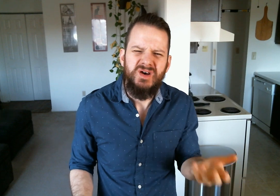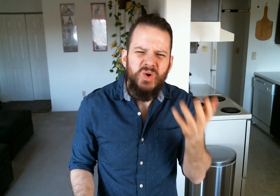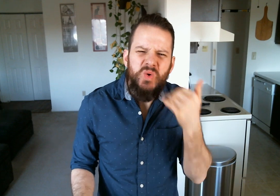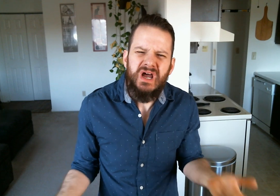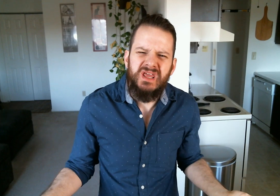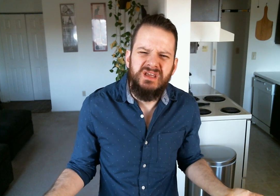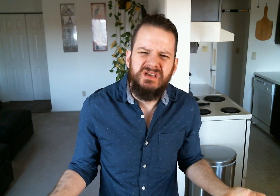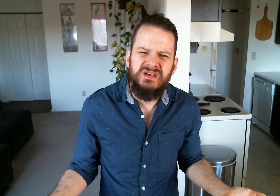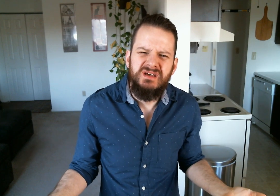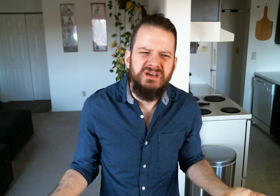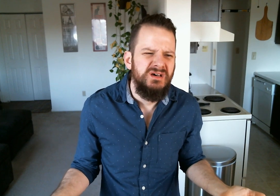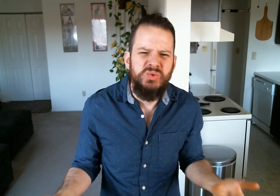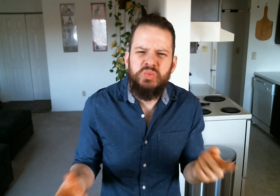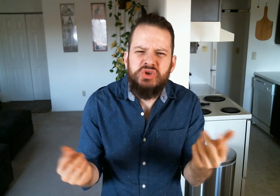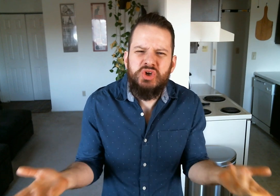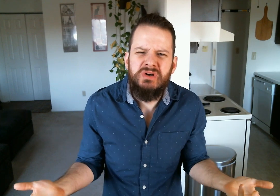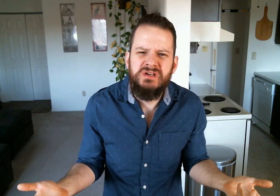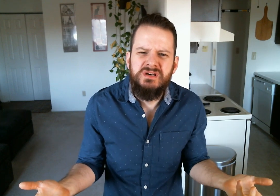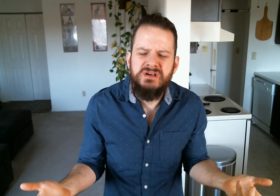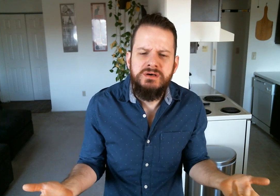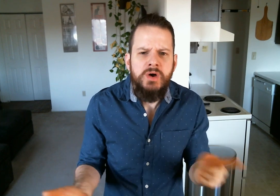Why? What were you doing?